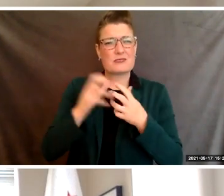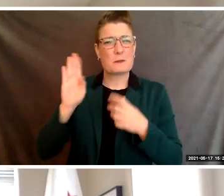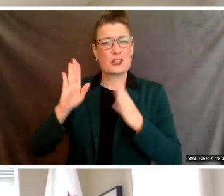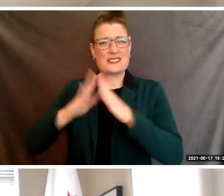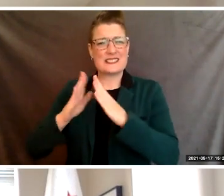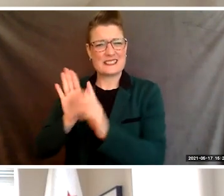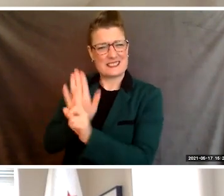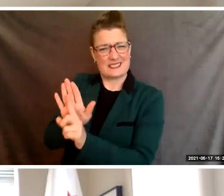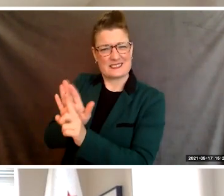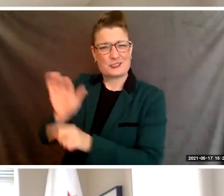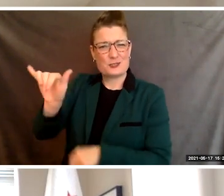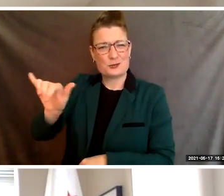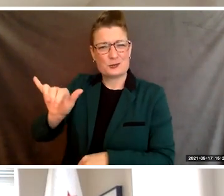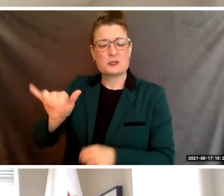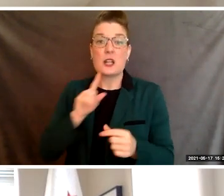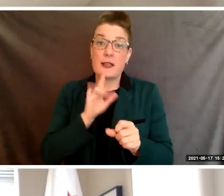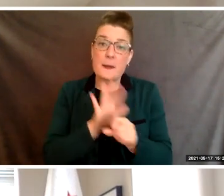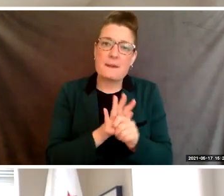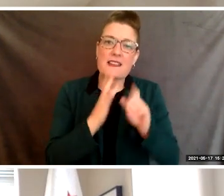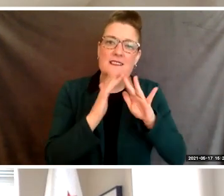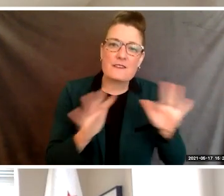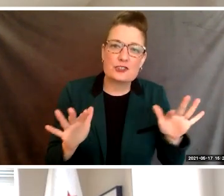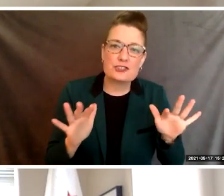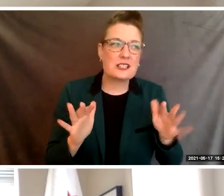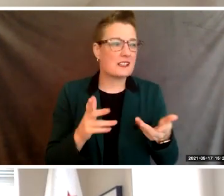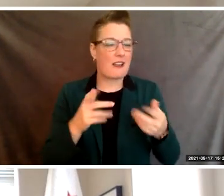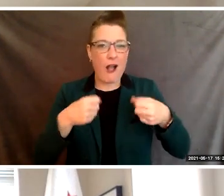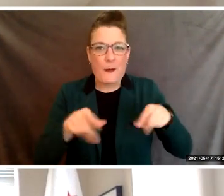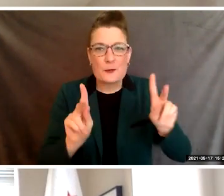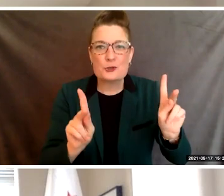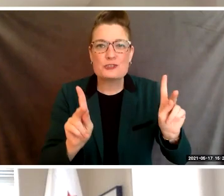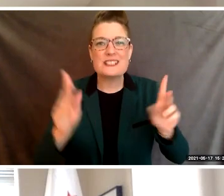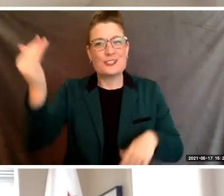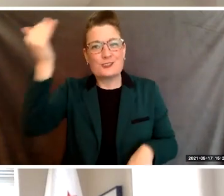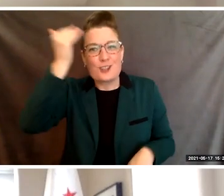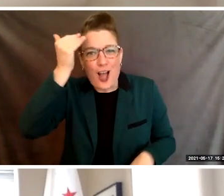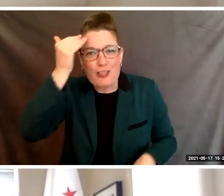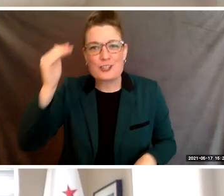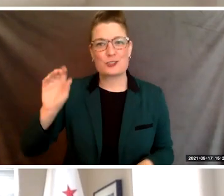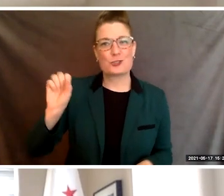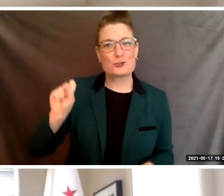to diversity, opportunity, knowledge, and social justice.